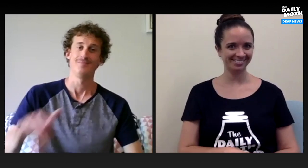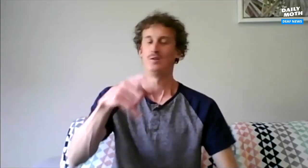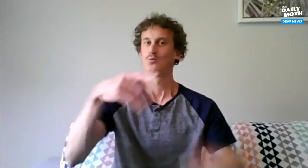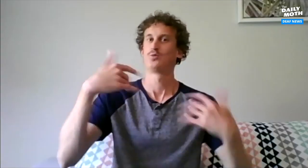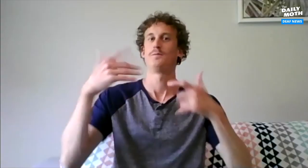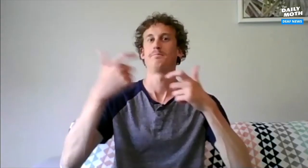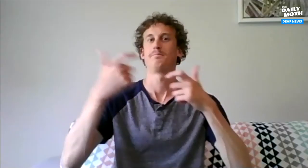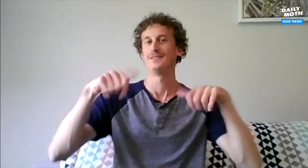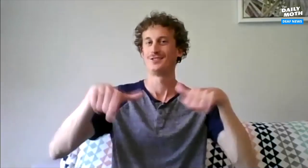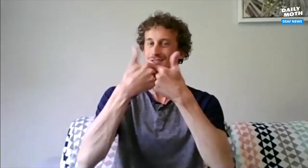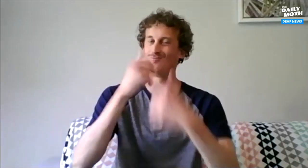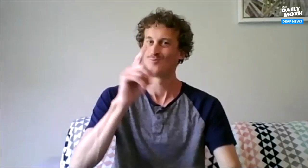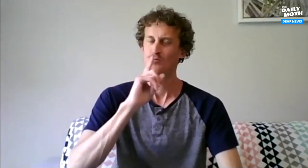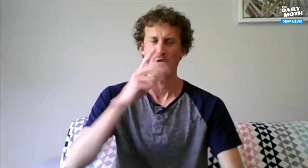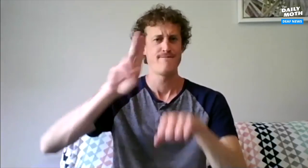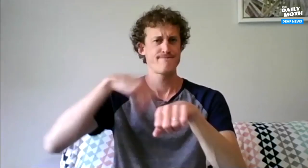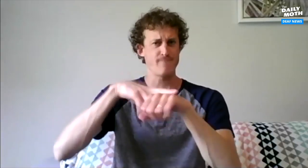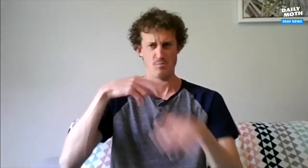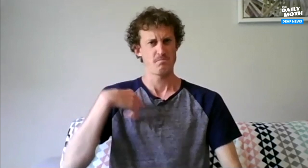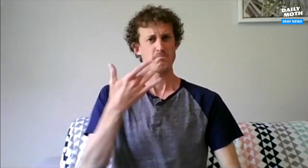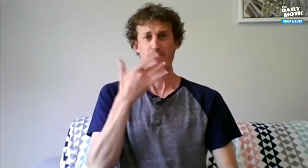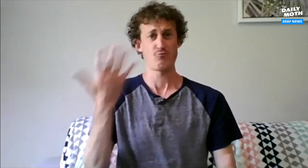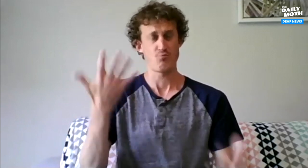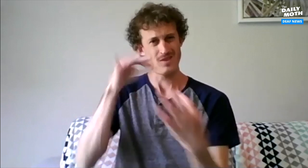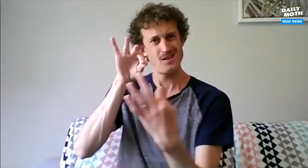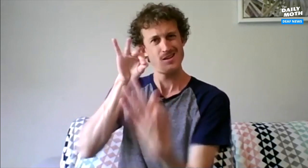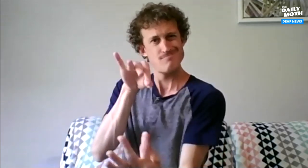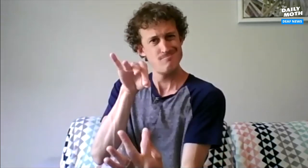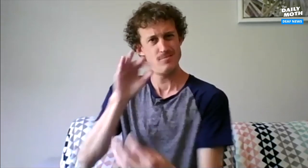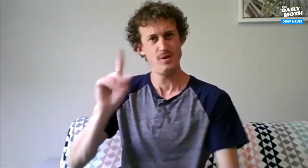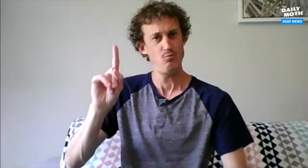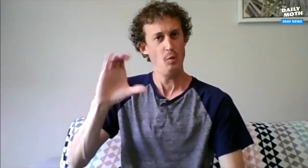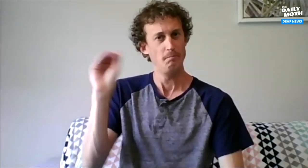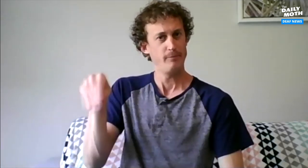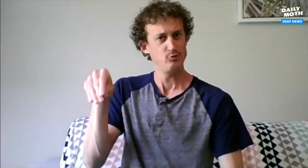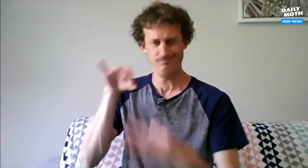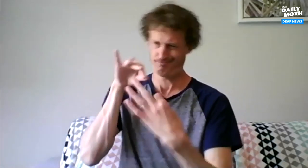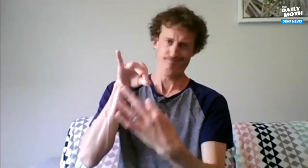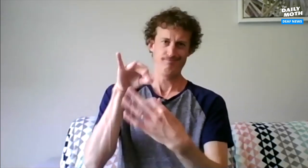It's a big challenge indeed. Of course, I would prefer getting perfect results,